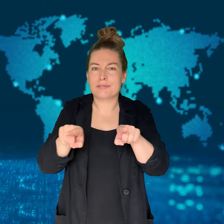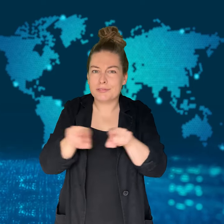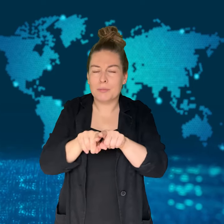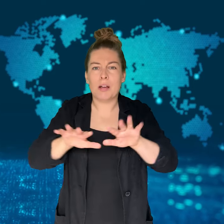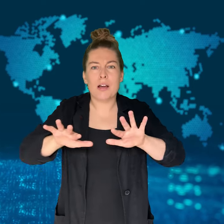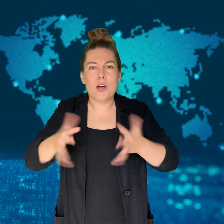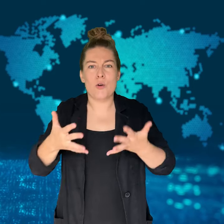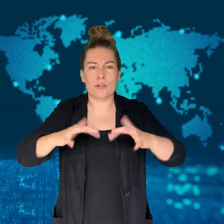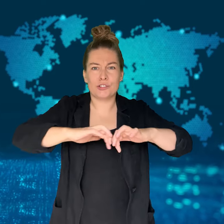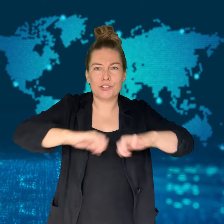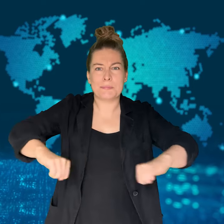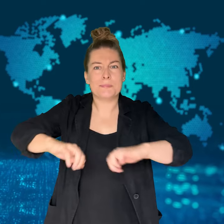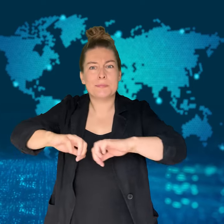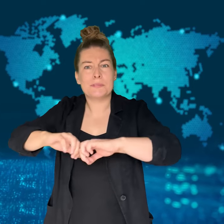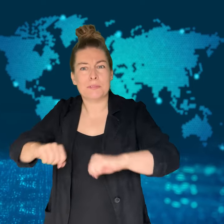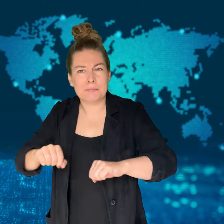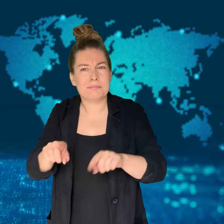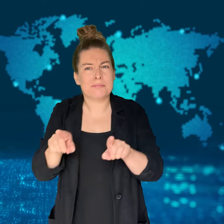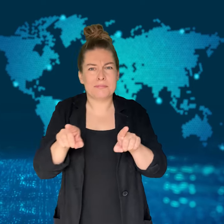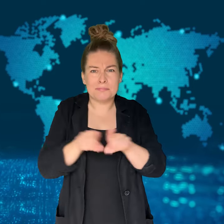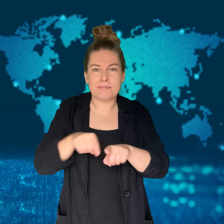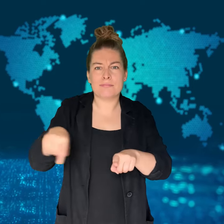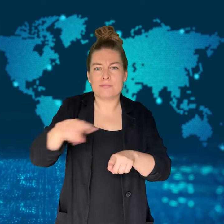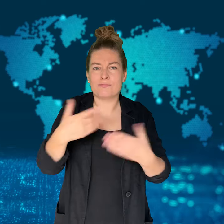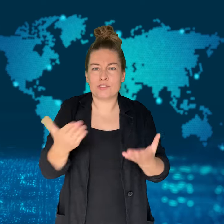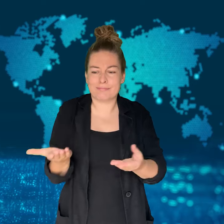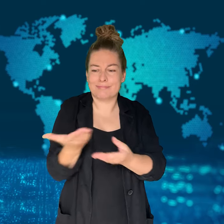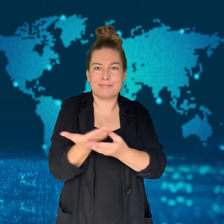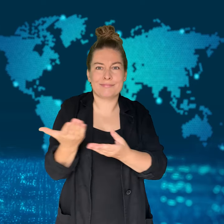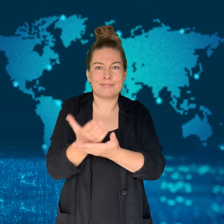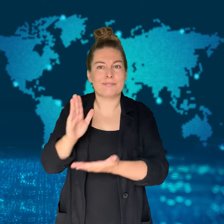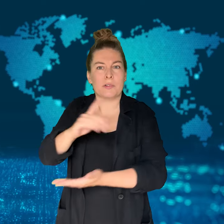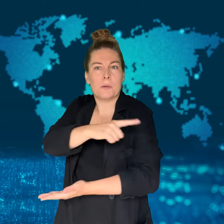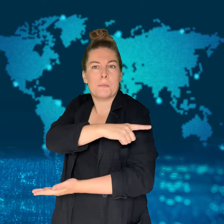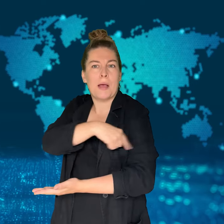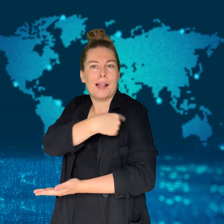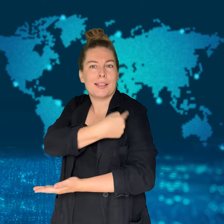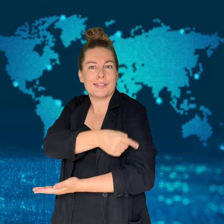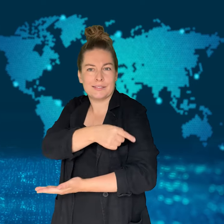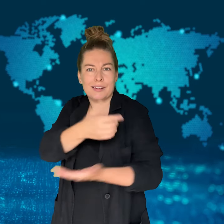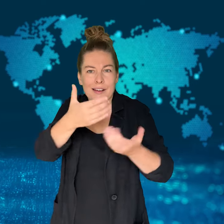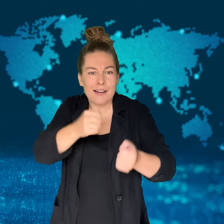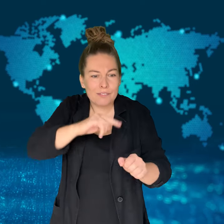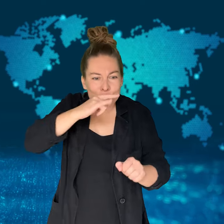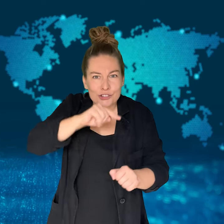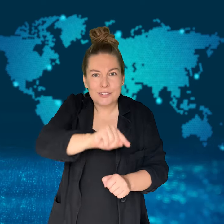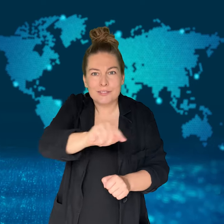There were counseling reports related to the events.